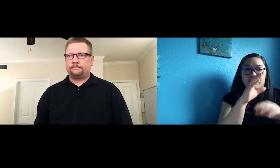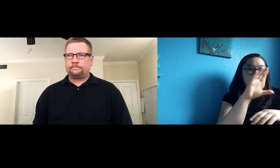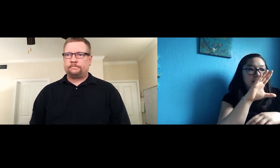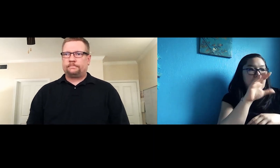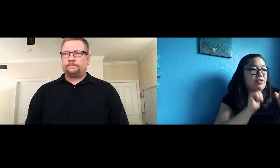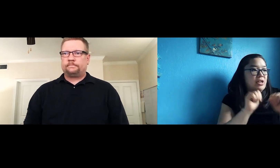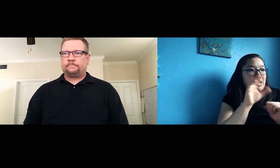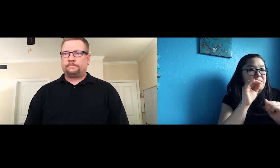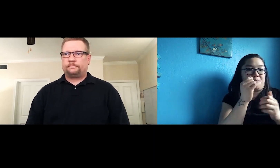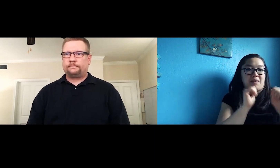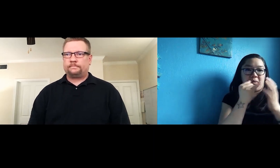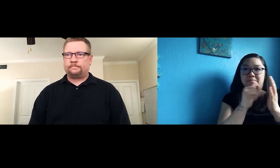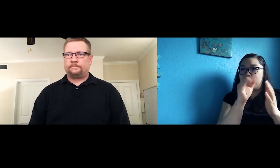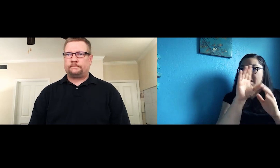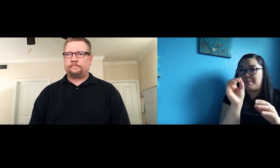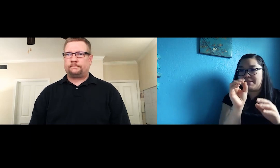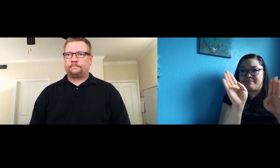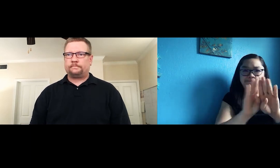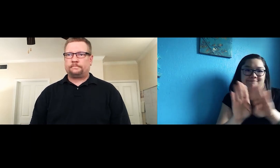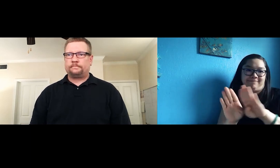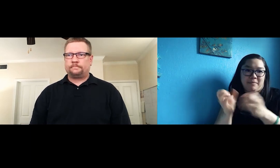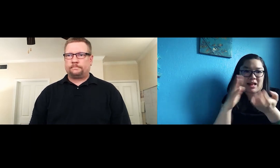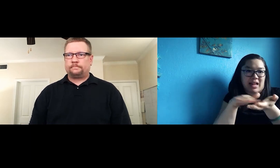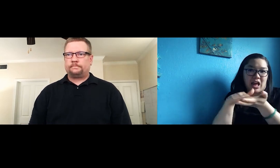Many theater companies and performing arts organizations are closed,